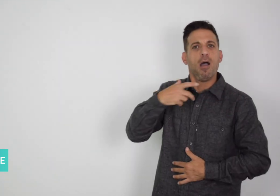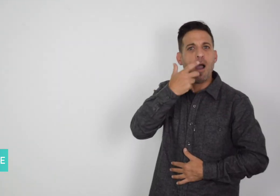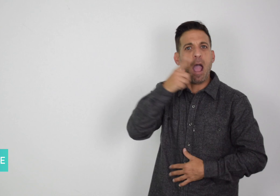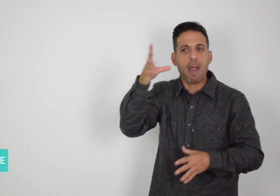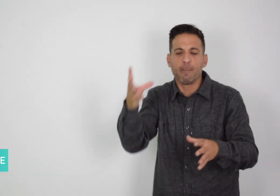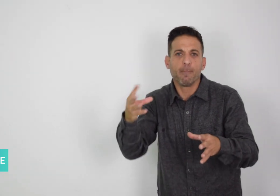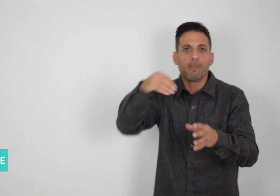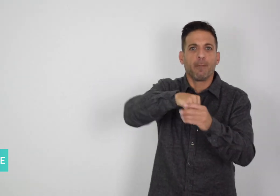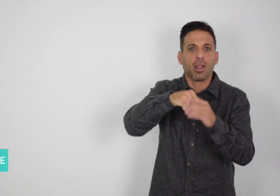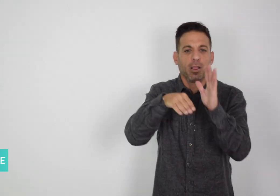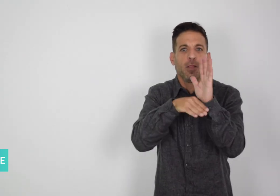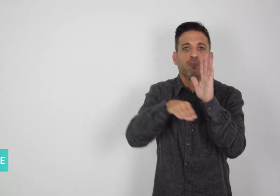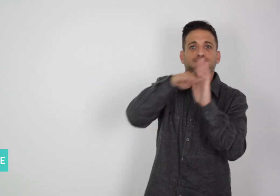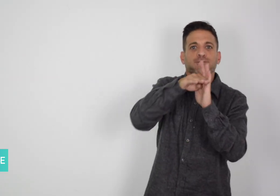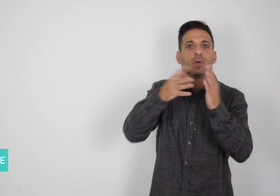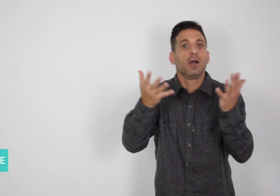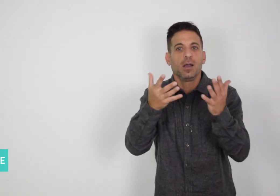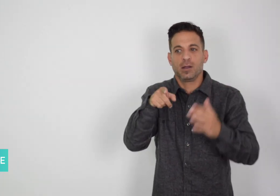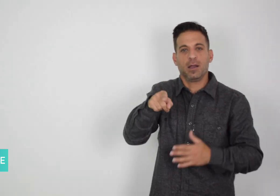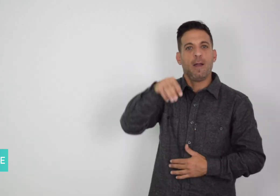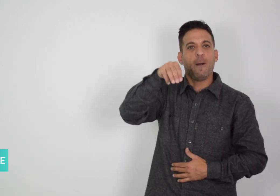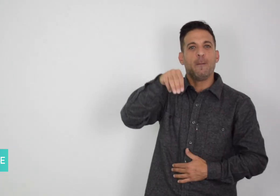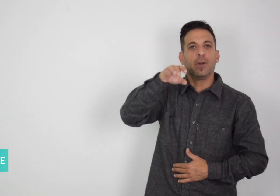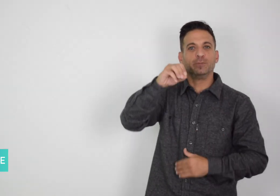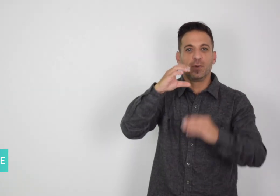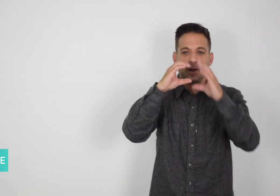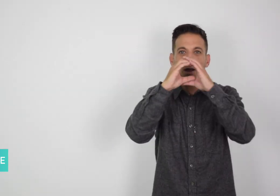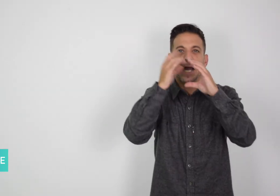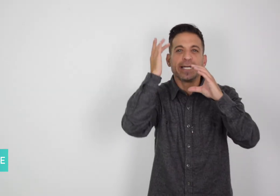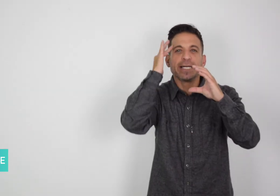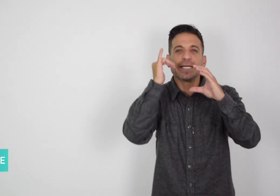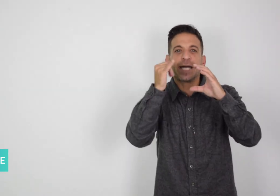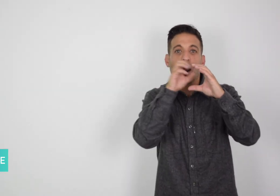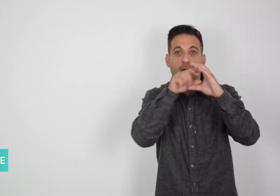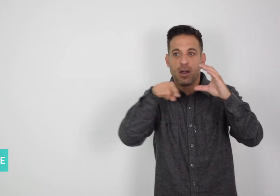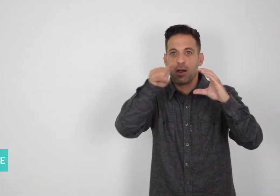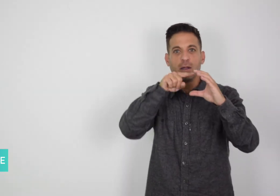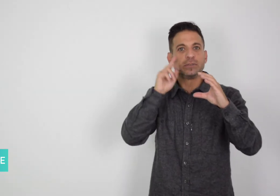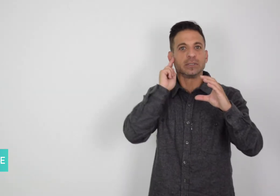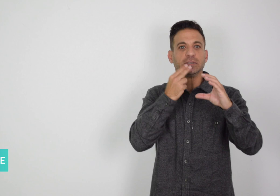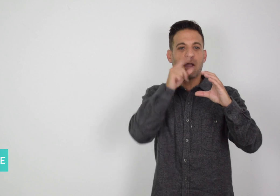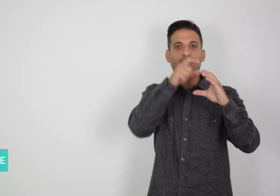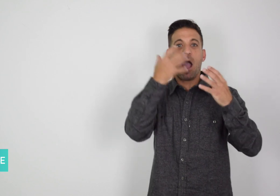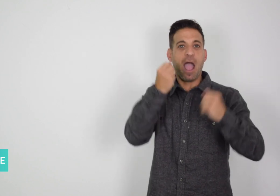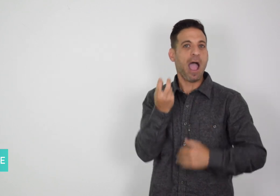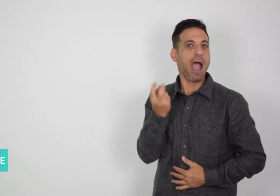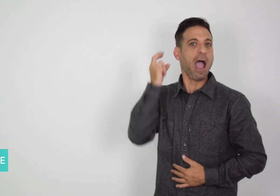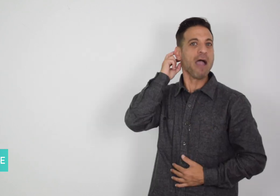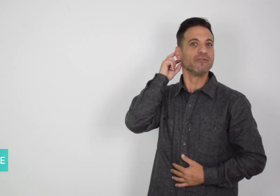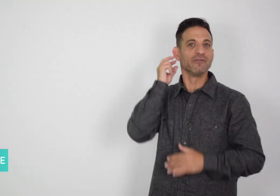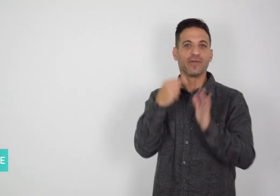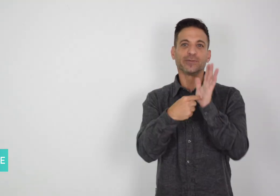that users can customize to match their own facial features.